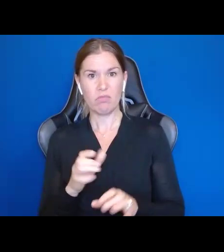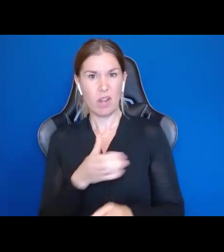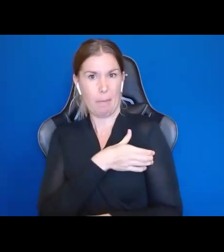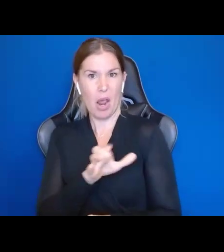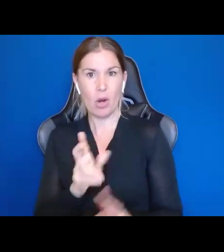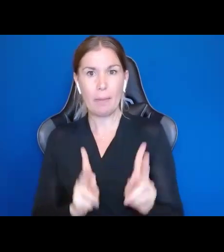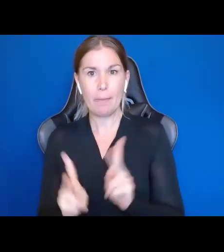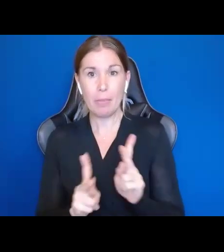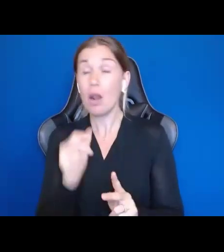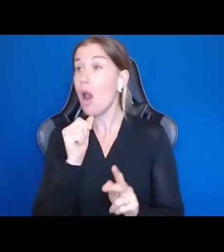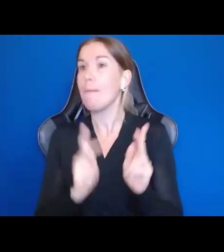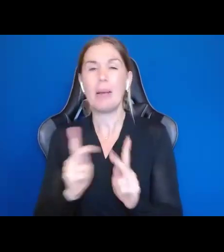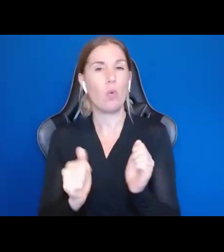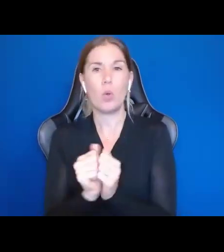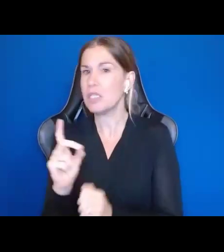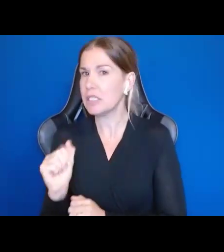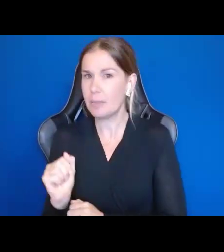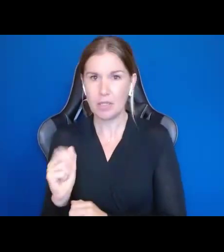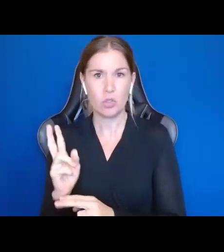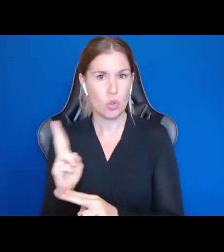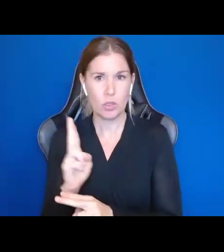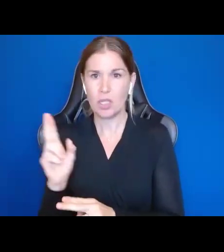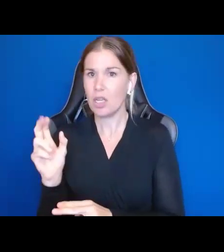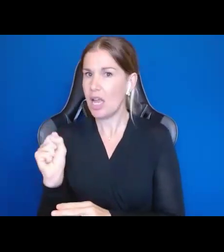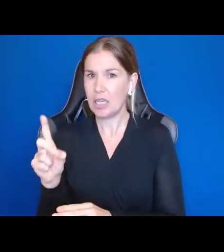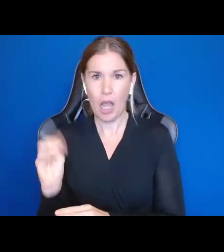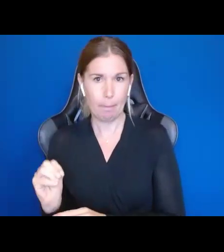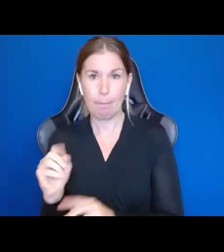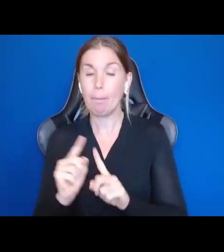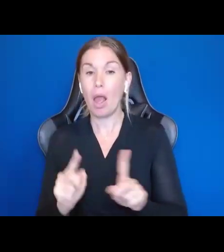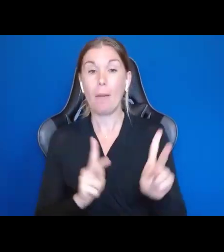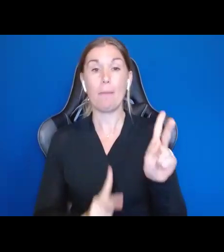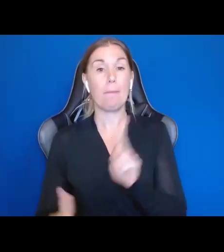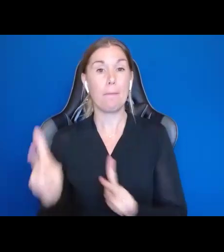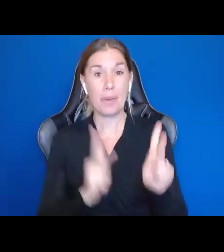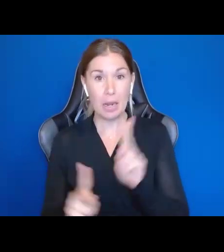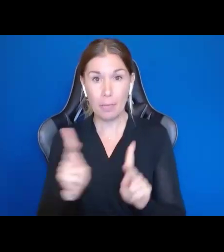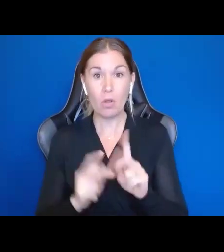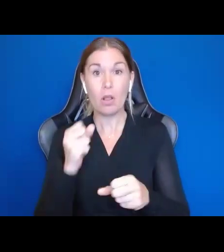Not People with Disabilities using Supported Decision Making, but people making decisions and